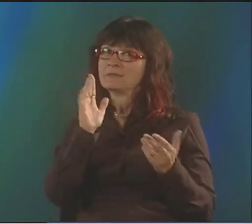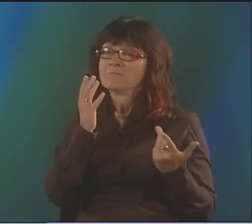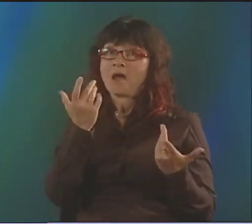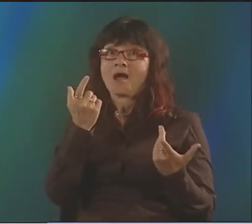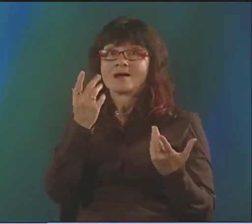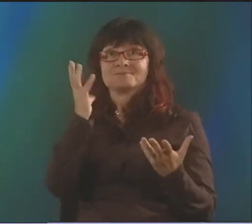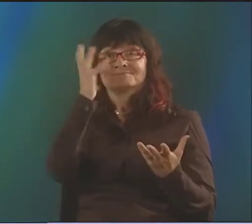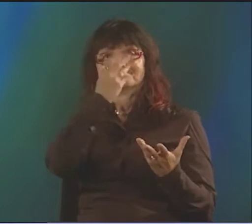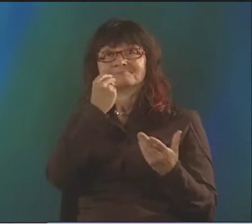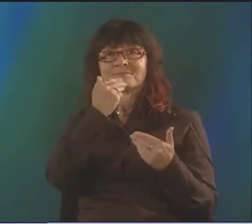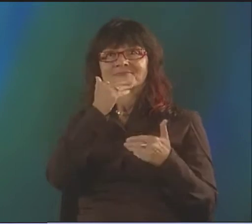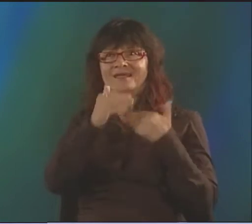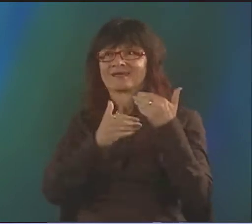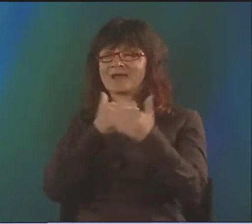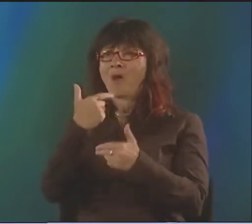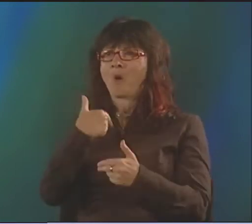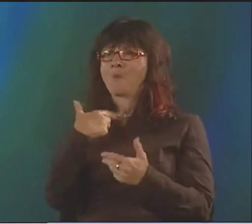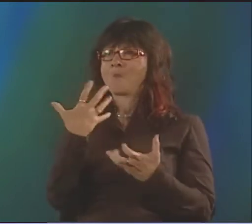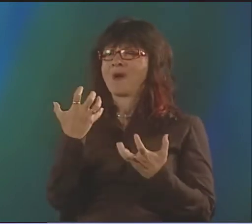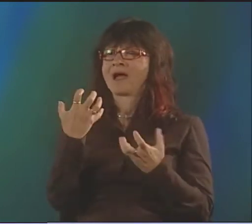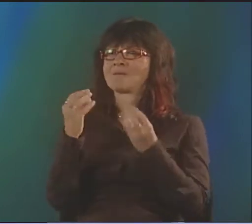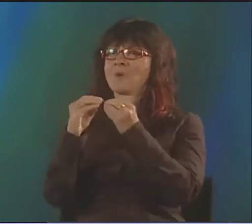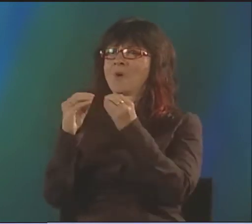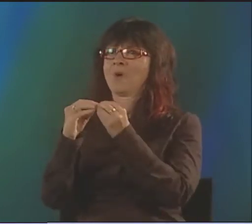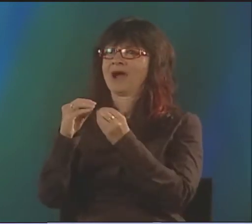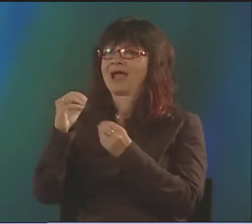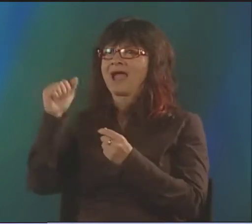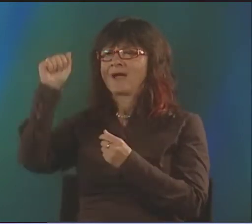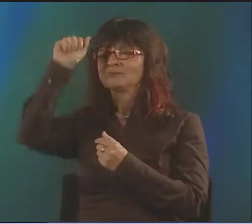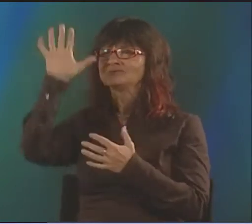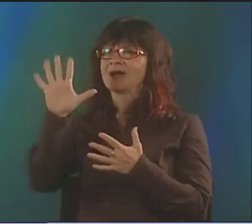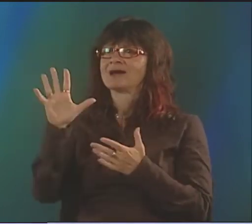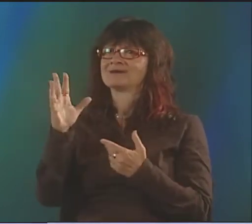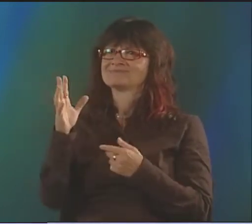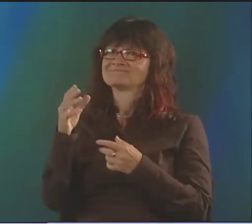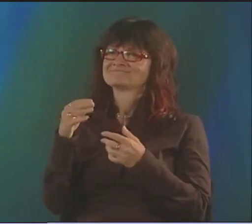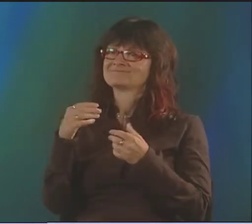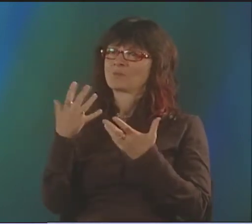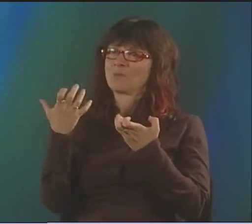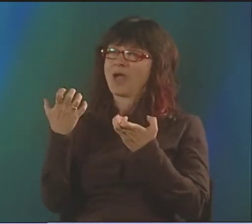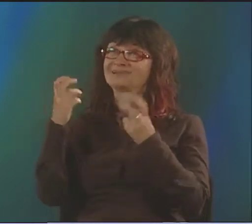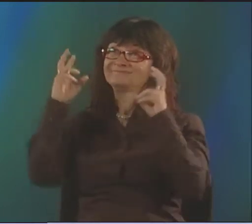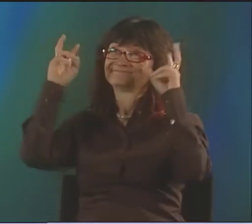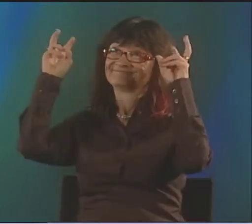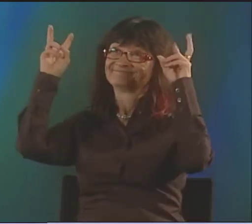THAT COULD BE EMPLOYED IN IT. BUT THAT ONE DIDN'T. IT WAS JUST A PRETTY IMAGE.